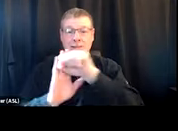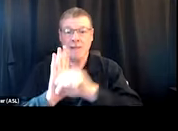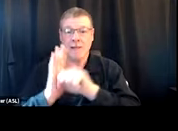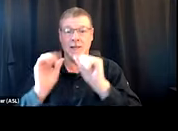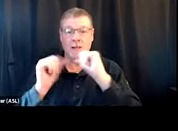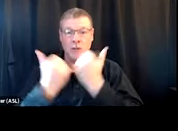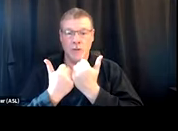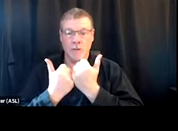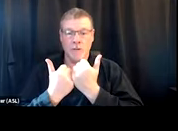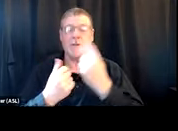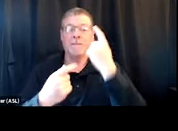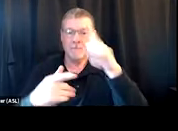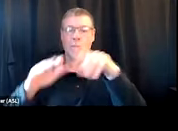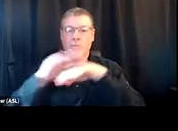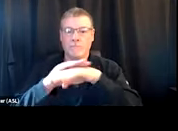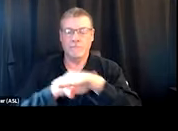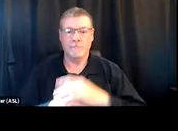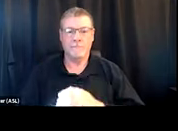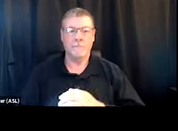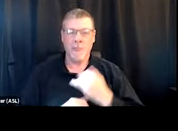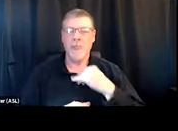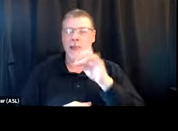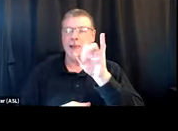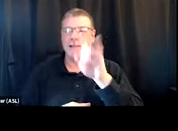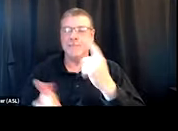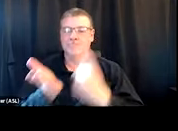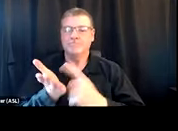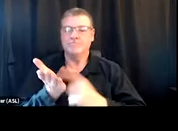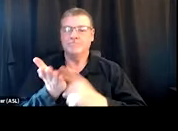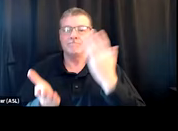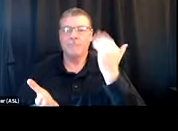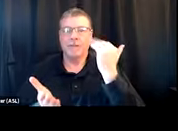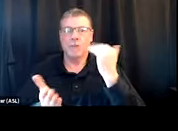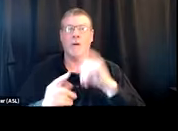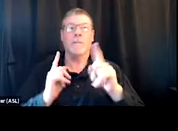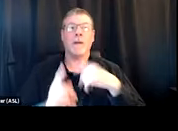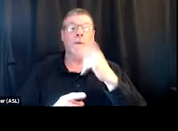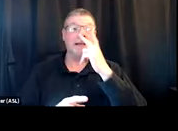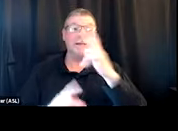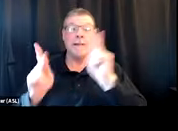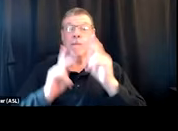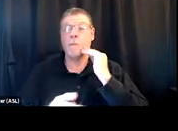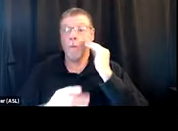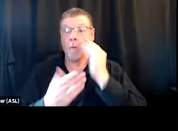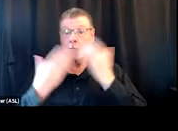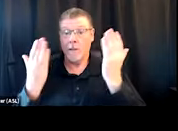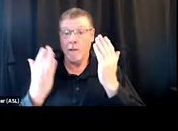for eligibility? I think I've touched on this before, but a lot of times we see unsheltered folks be deprioritized